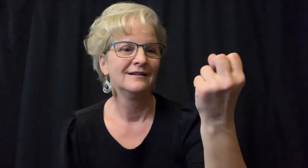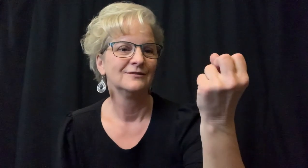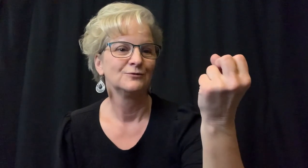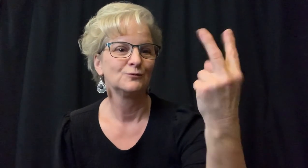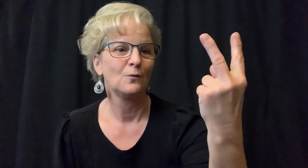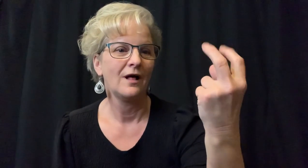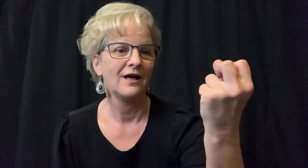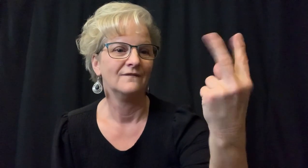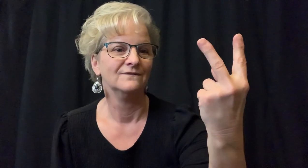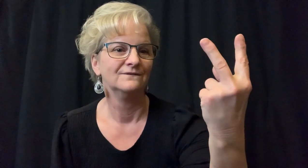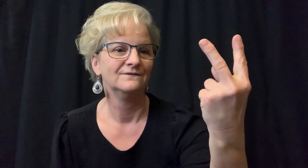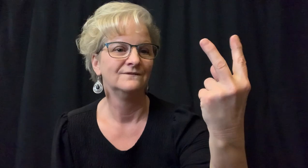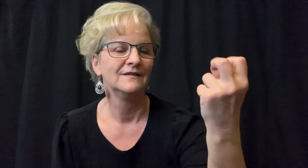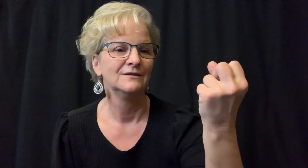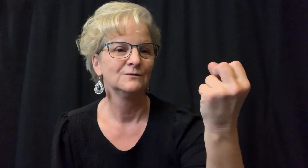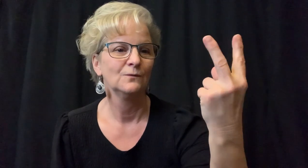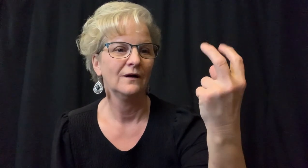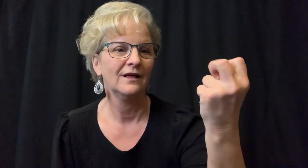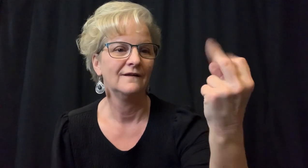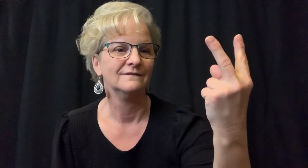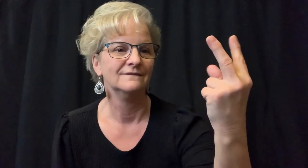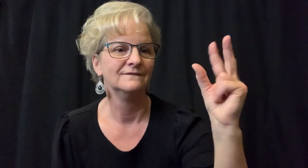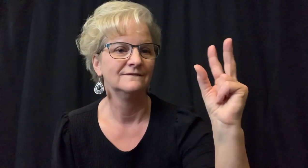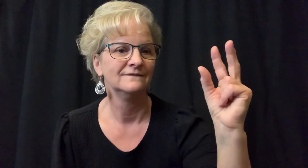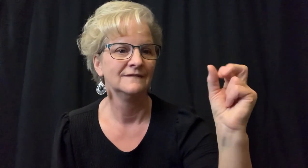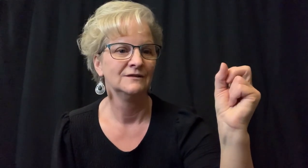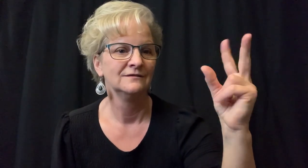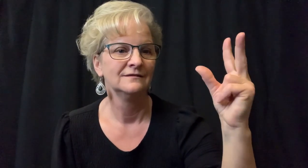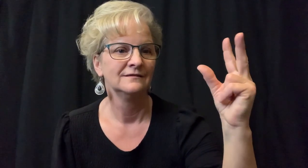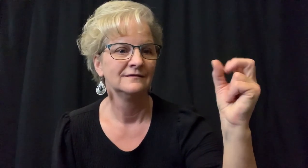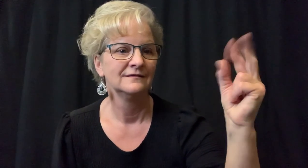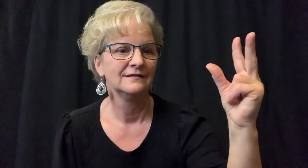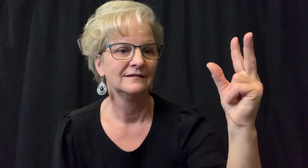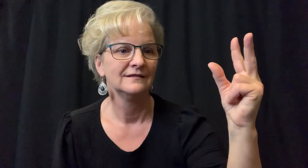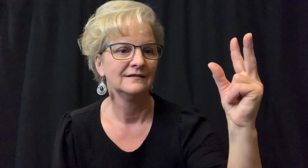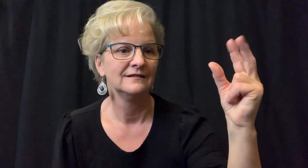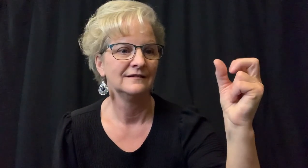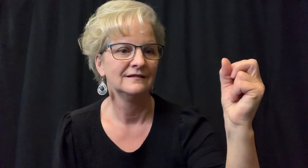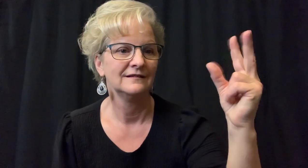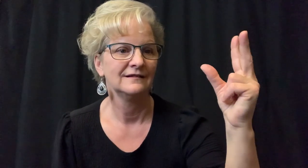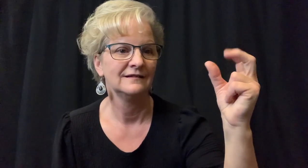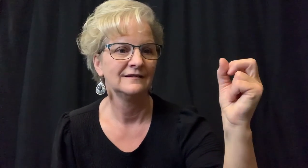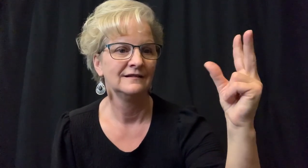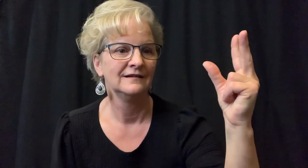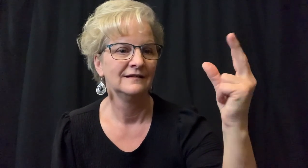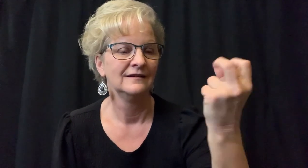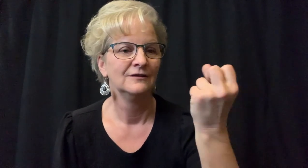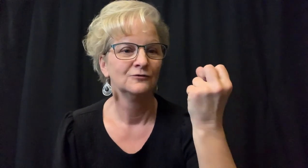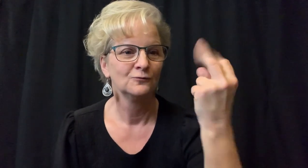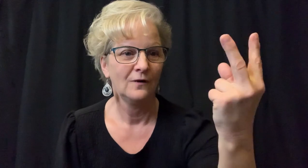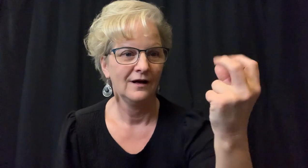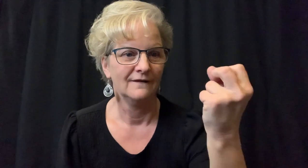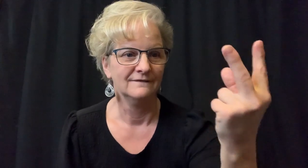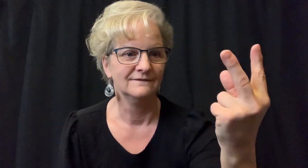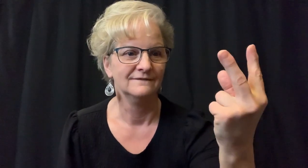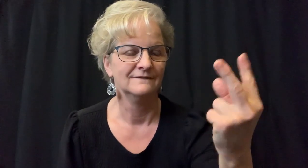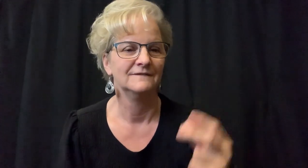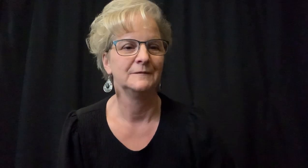Number "twelve (12)".